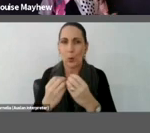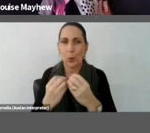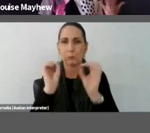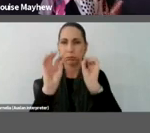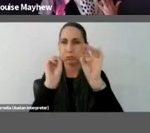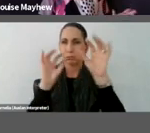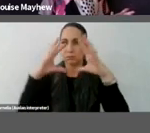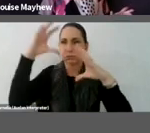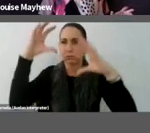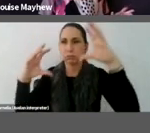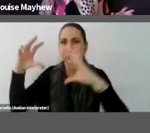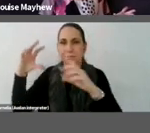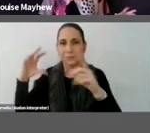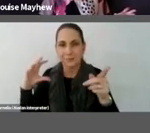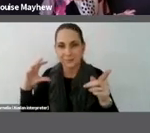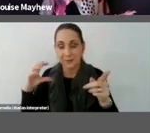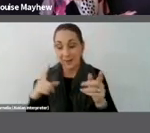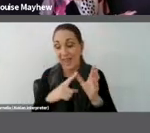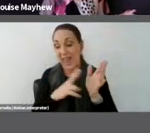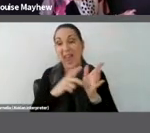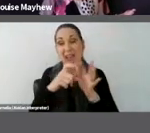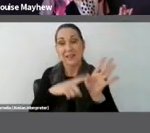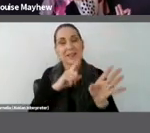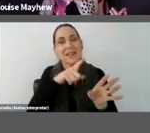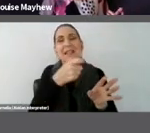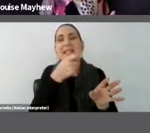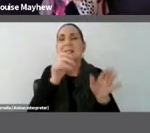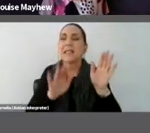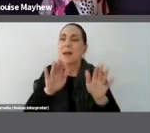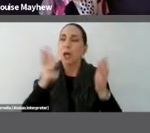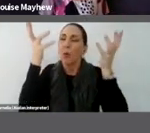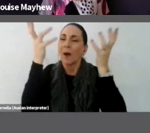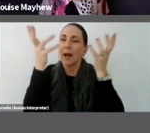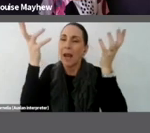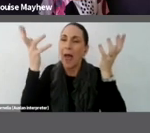Andy Warhol likens these to clouds, for Australian audiences we